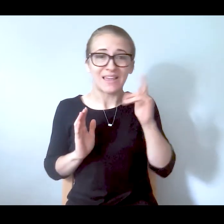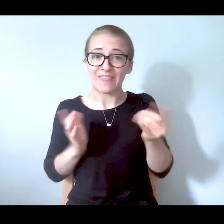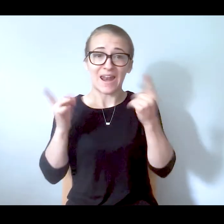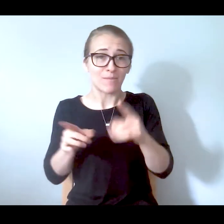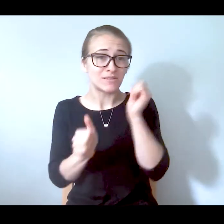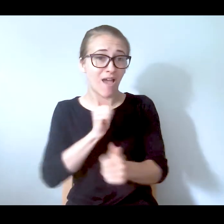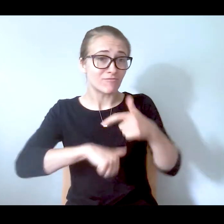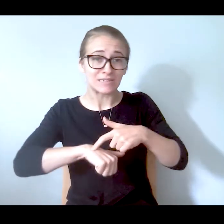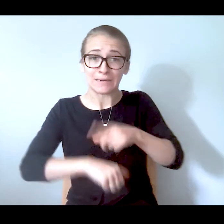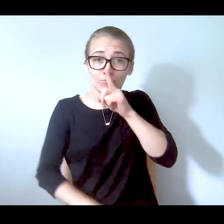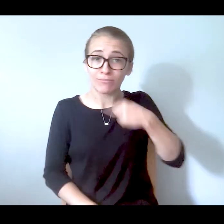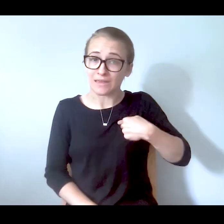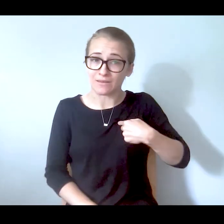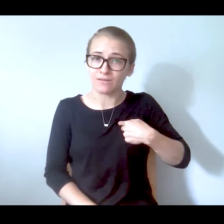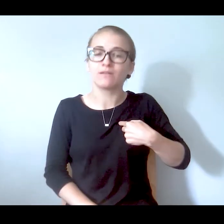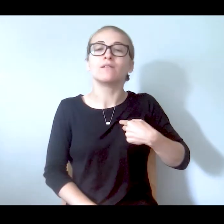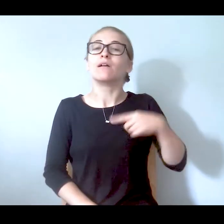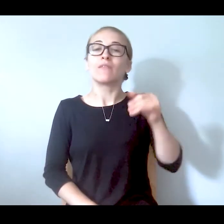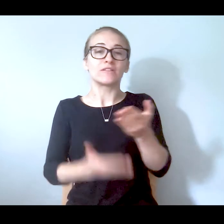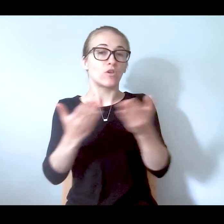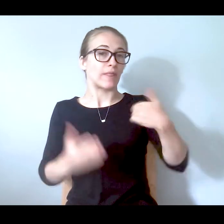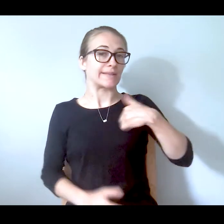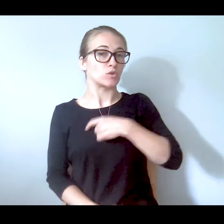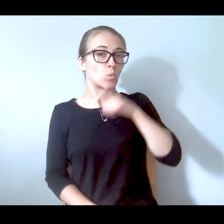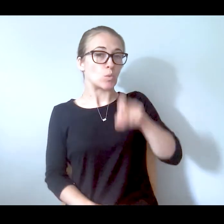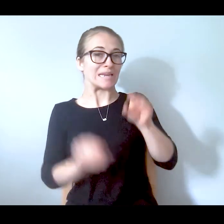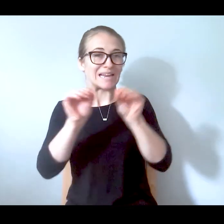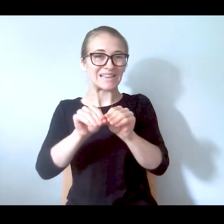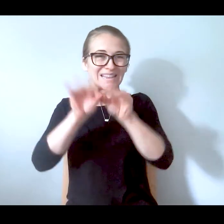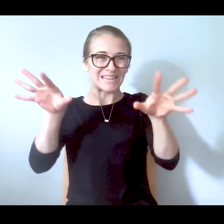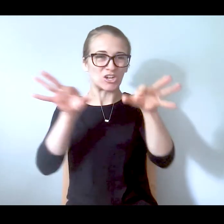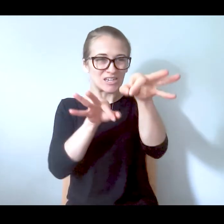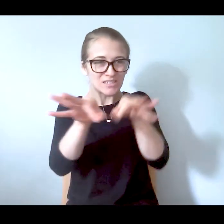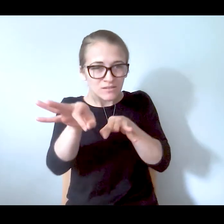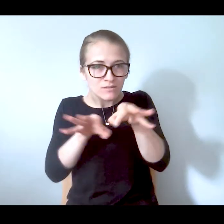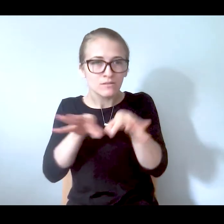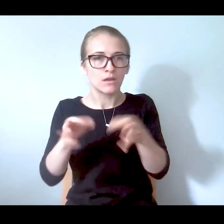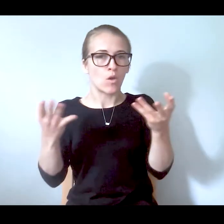are the things that we need to clearly define what is a public safety emergency when someone is